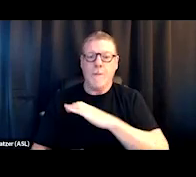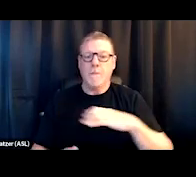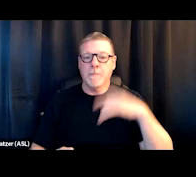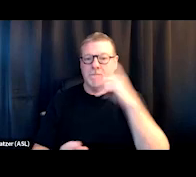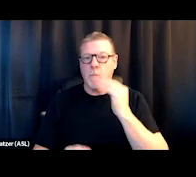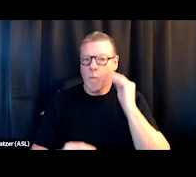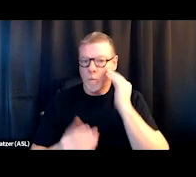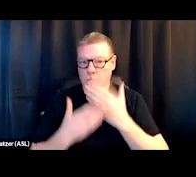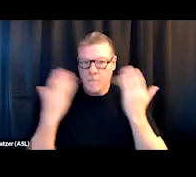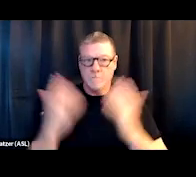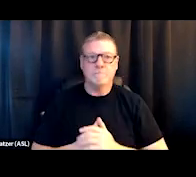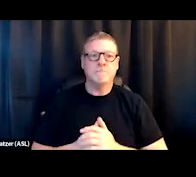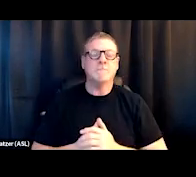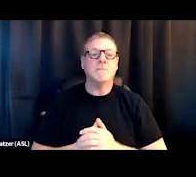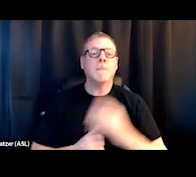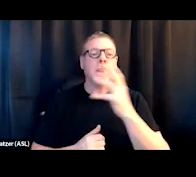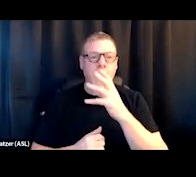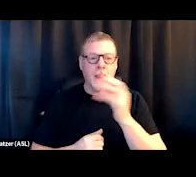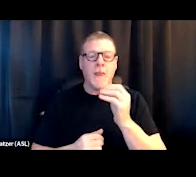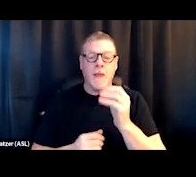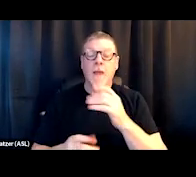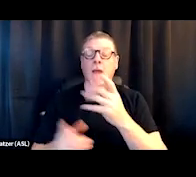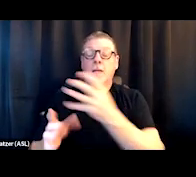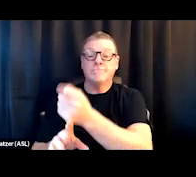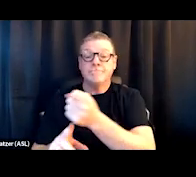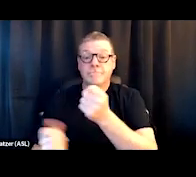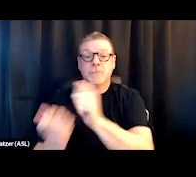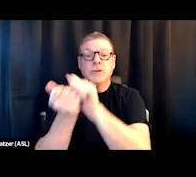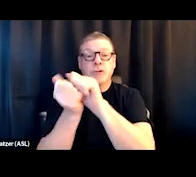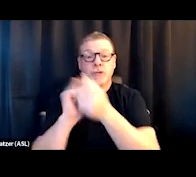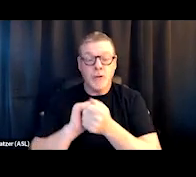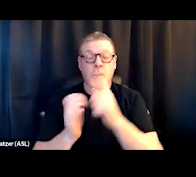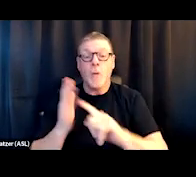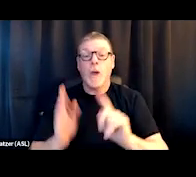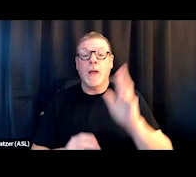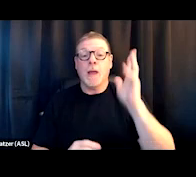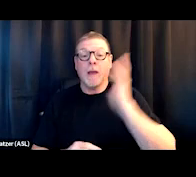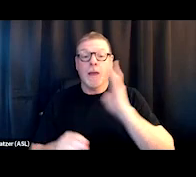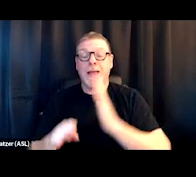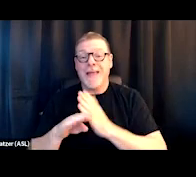and it was to repurpose a, what was a post-Civil War fort